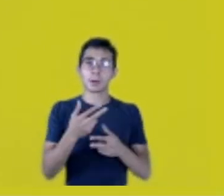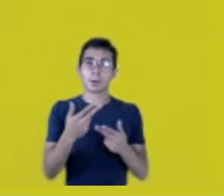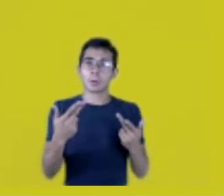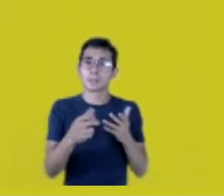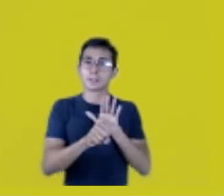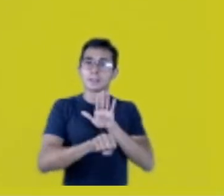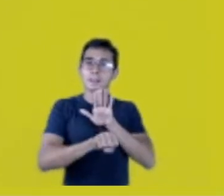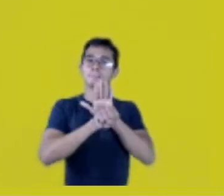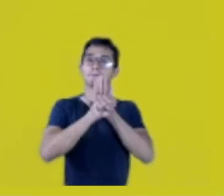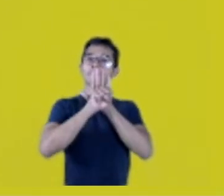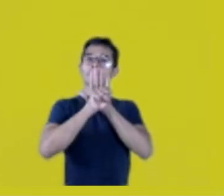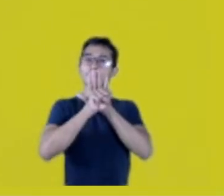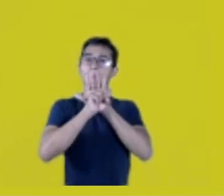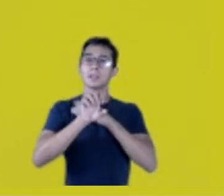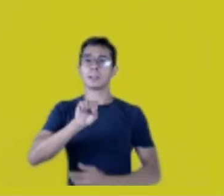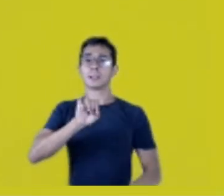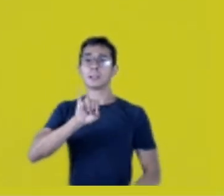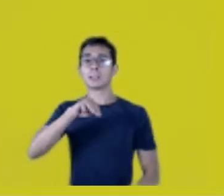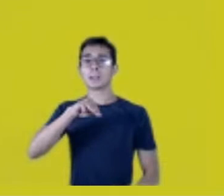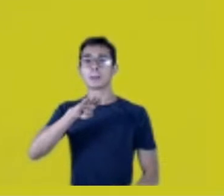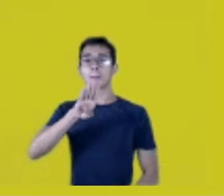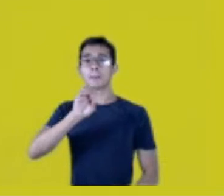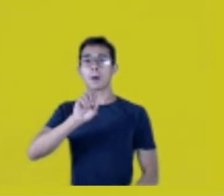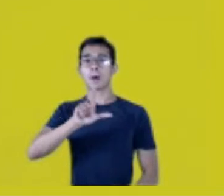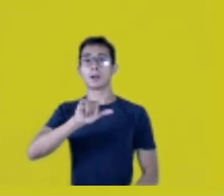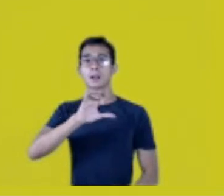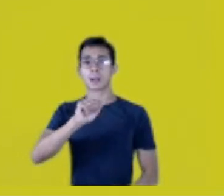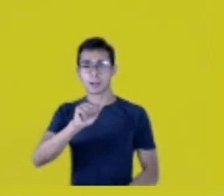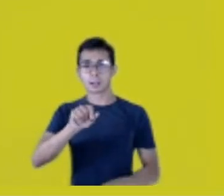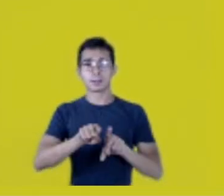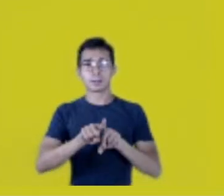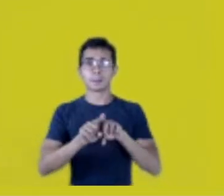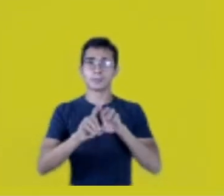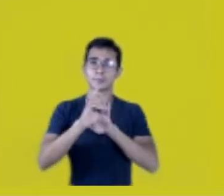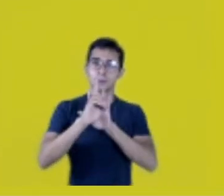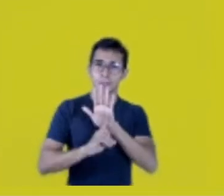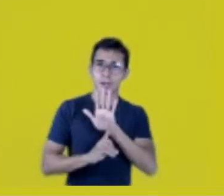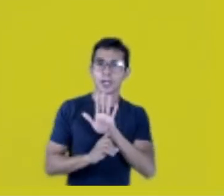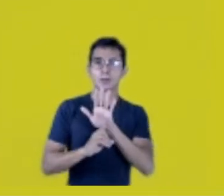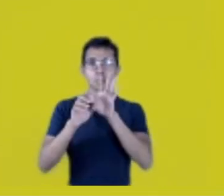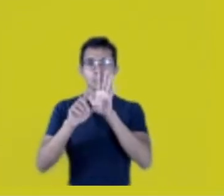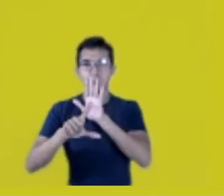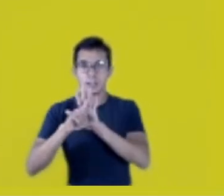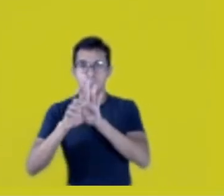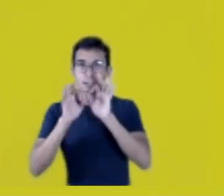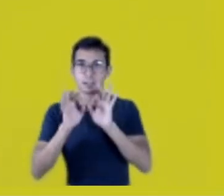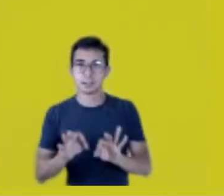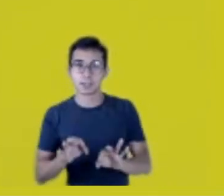but legal, of rights... Actually, the territory in its eminently